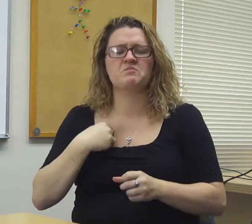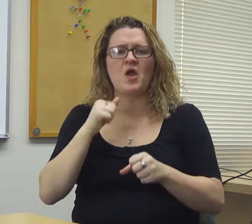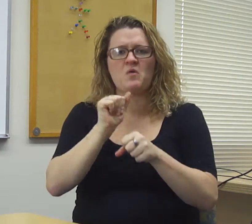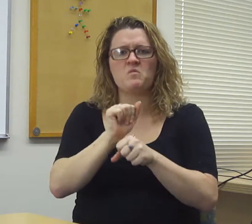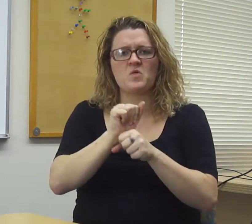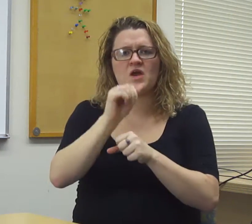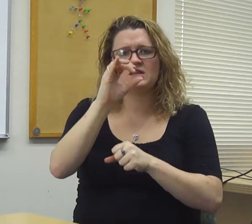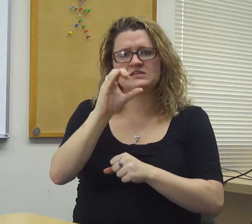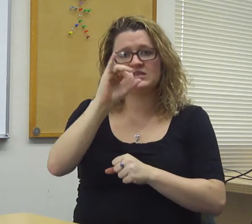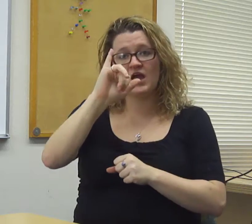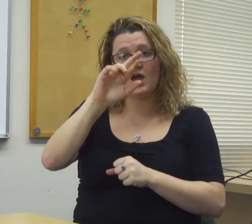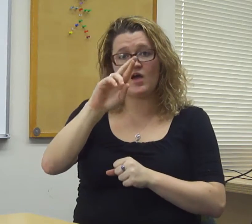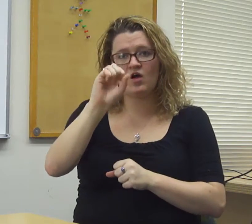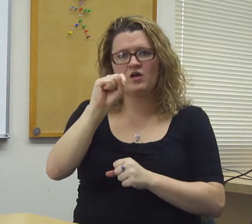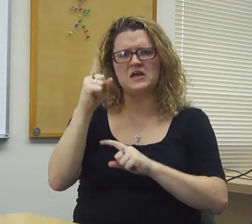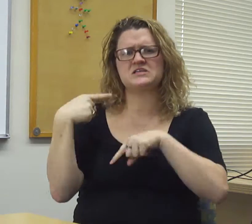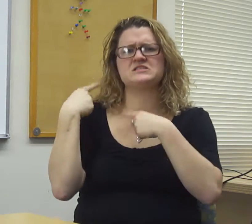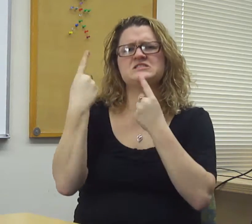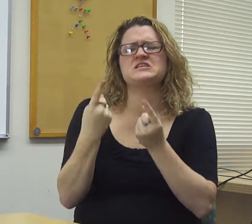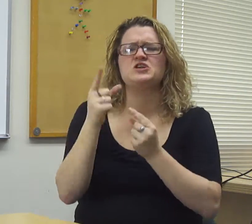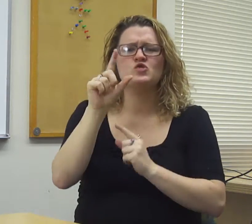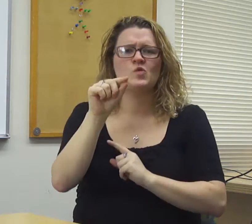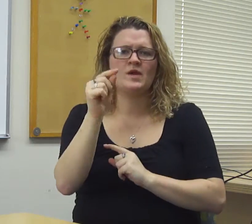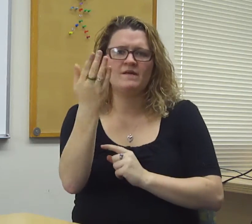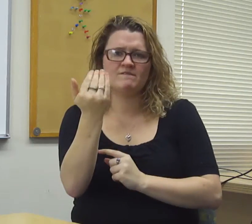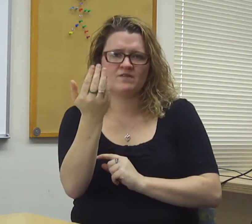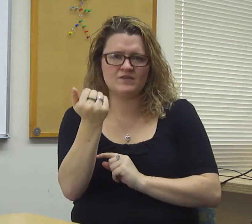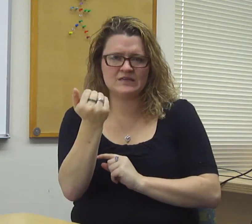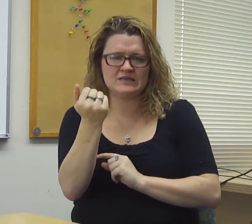I've worked at CIRS since 2015